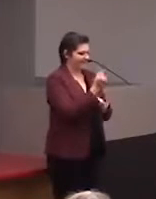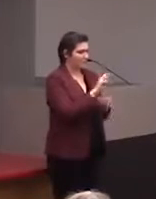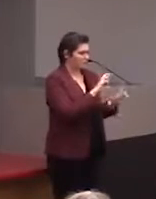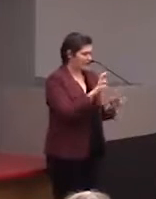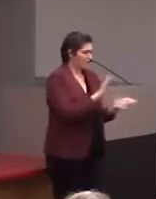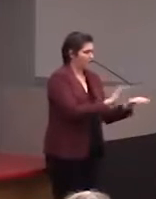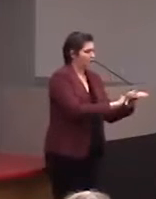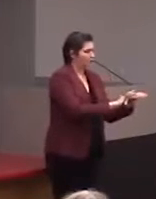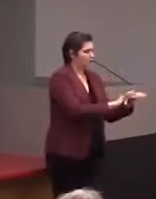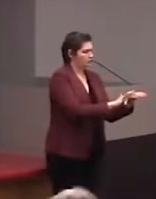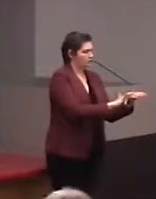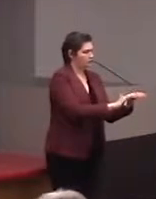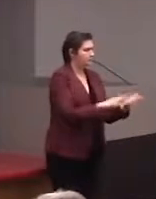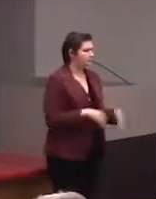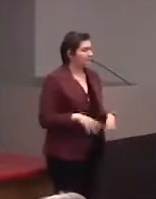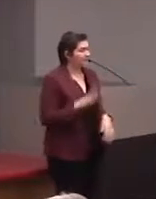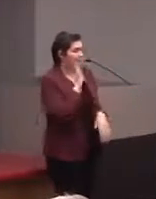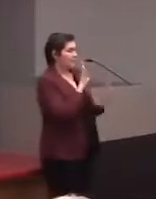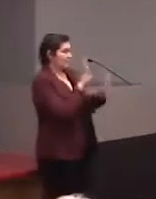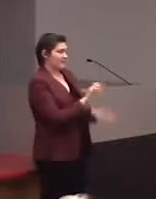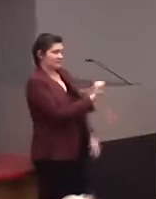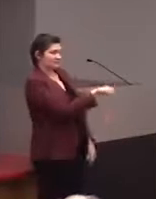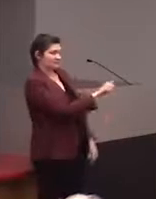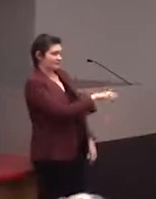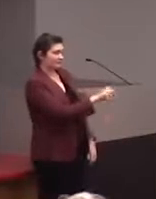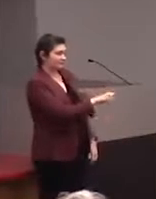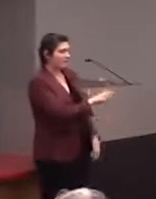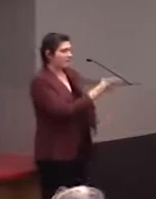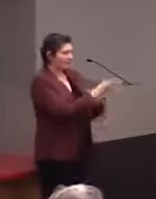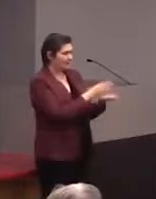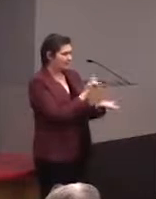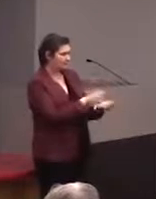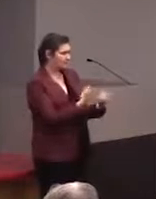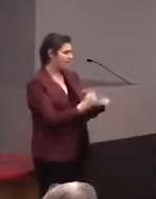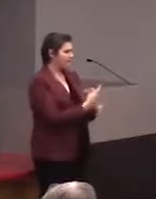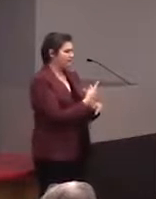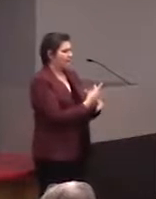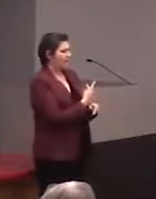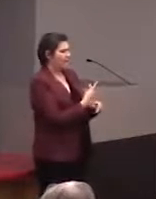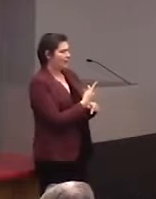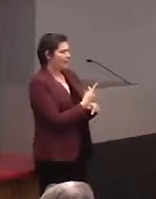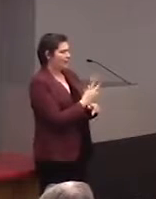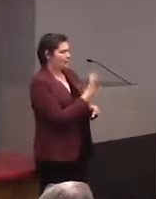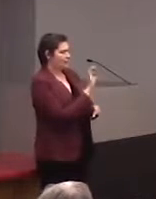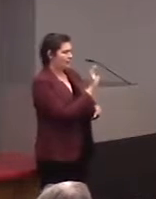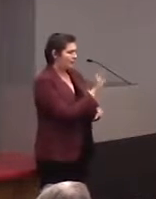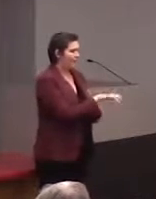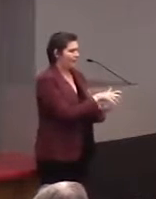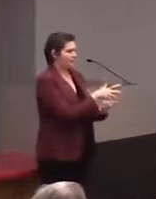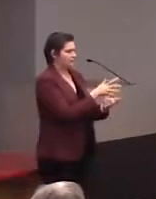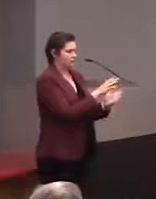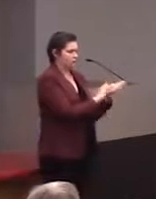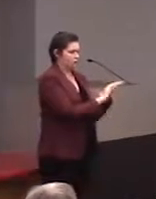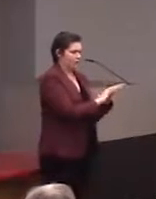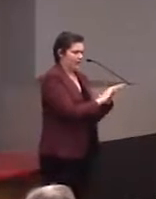use that, have that text available. Right, exactly. And that would be great, and part of it is figuring out how we want the braille display to interface